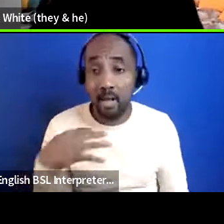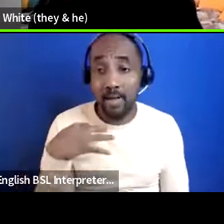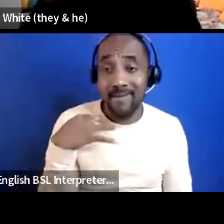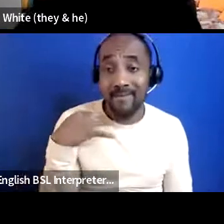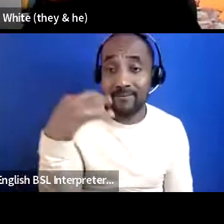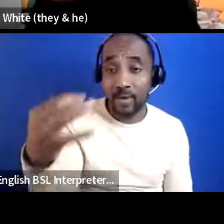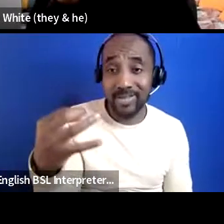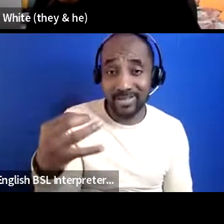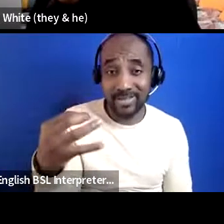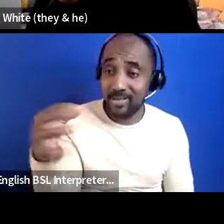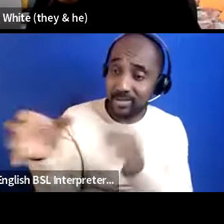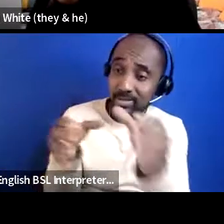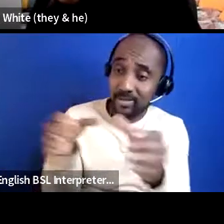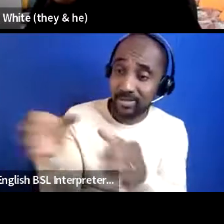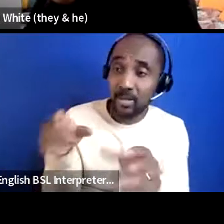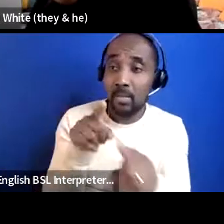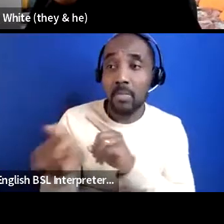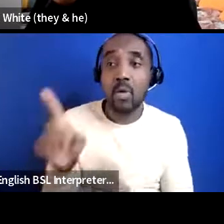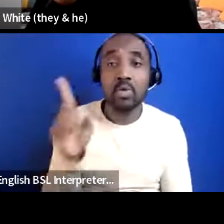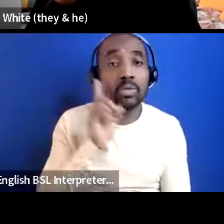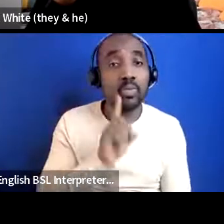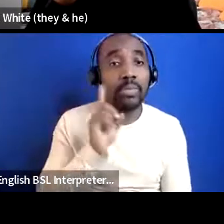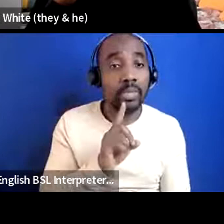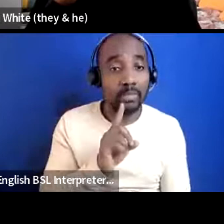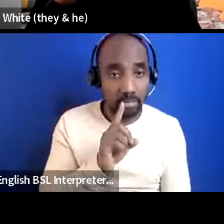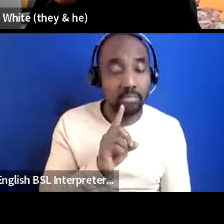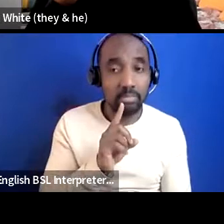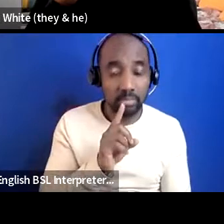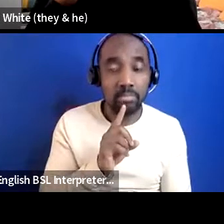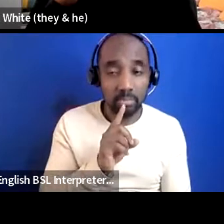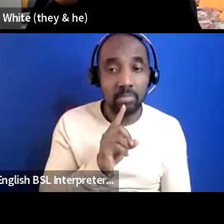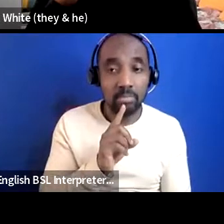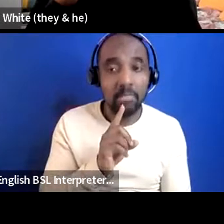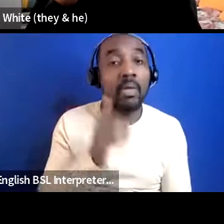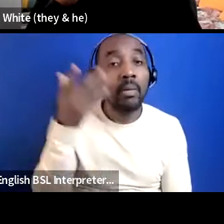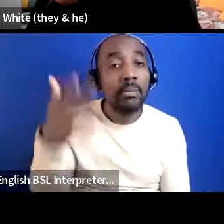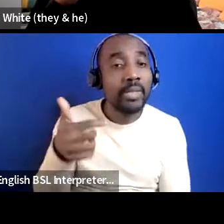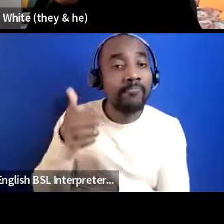most of them are women who we've supported as organizing an organization and they've seen how